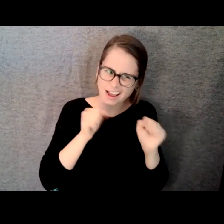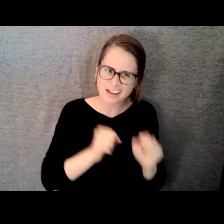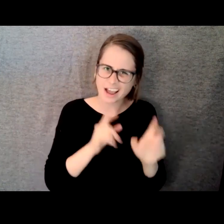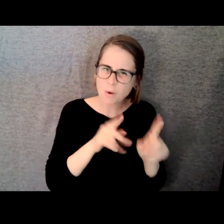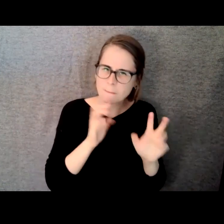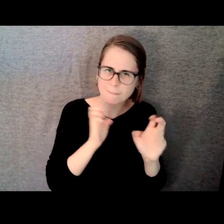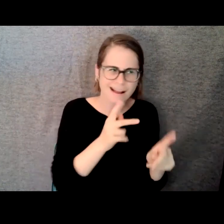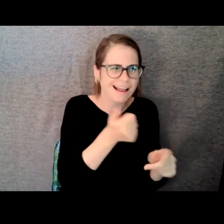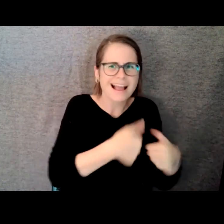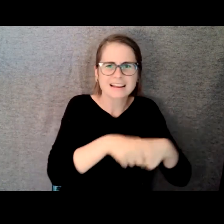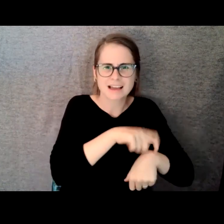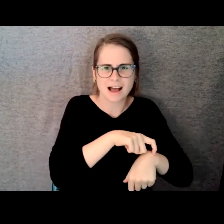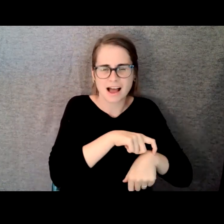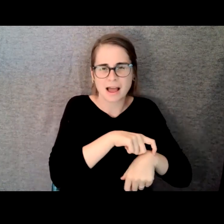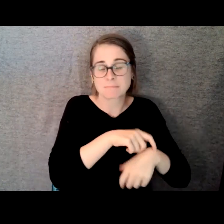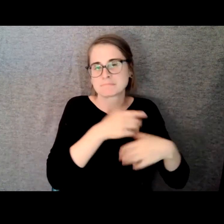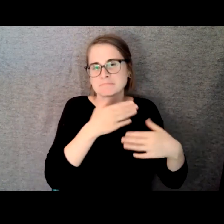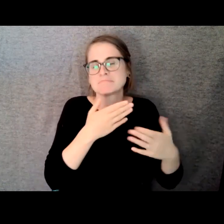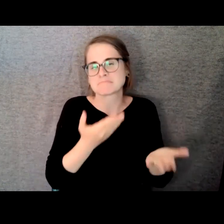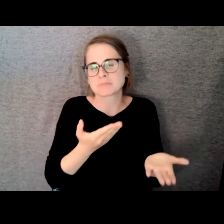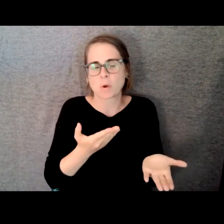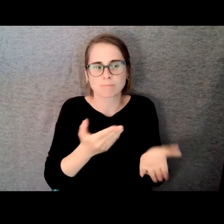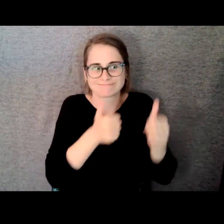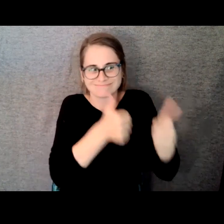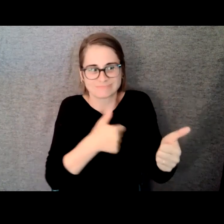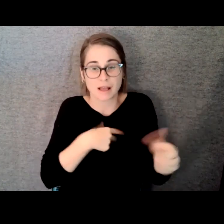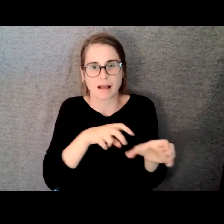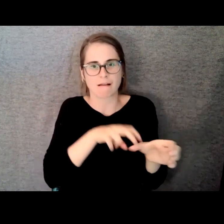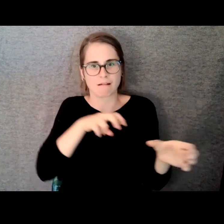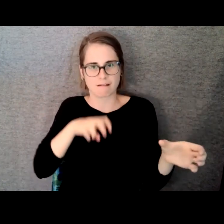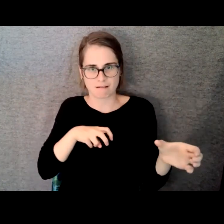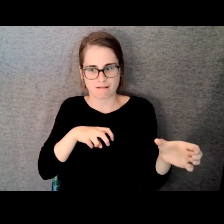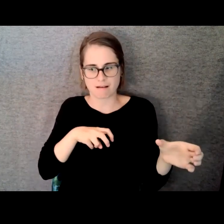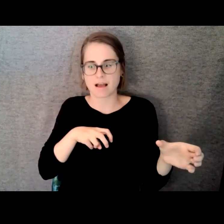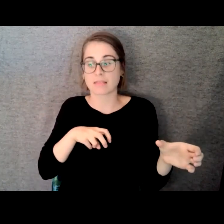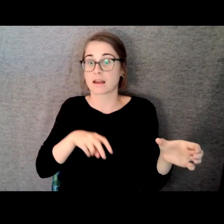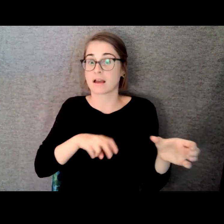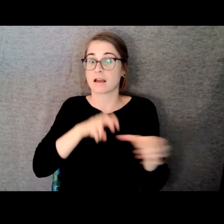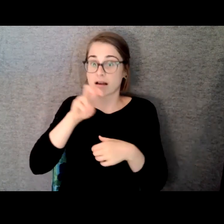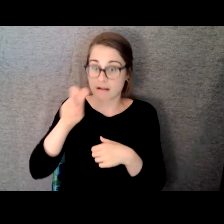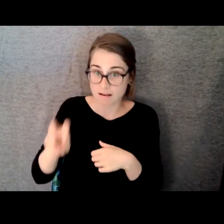I was fully unemployed. And went and did a two-year fellowship. It was super intensive.